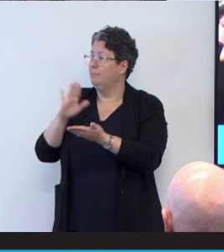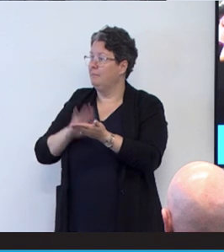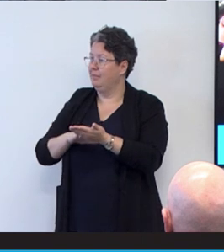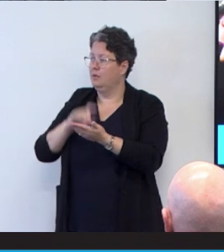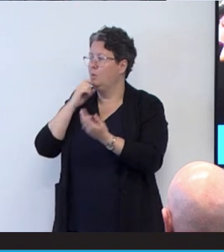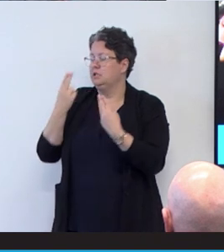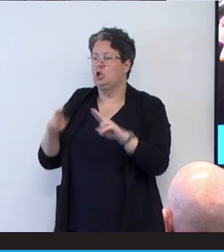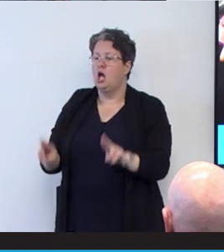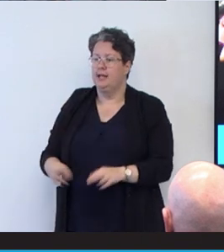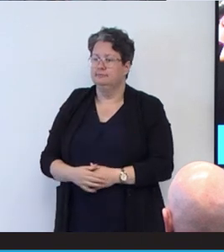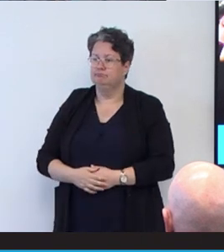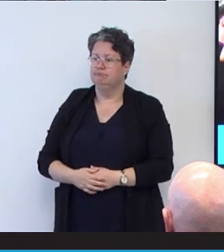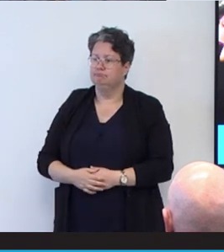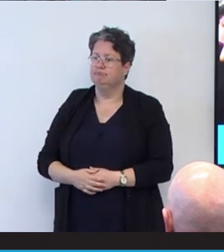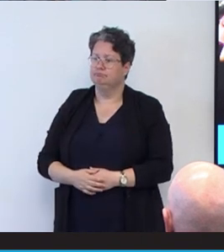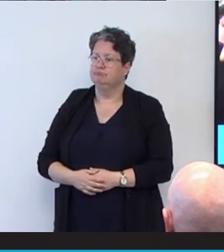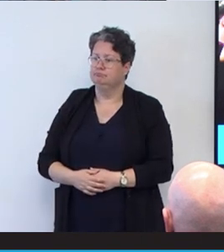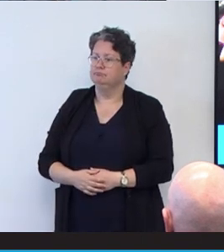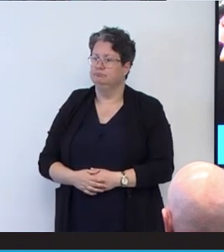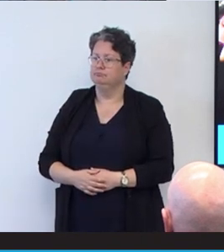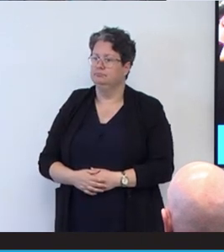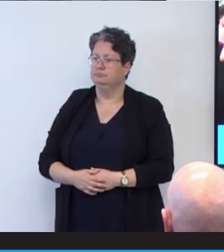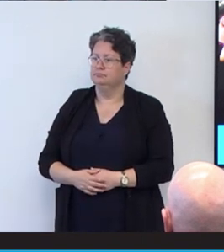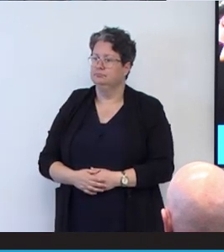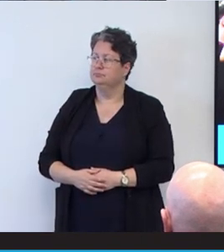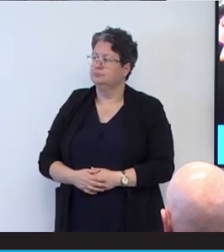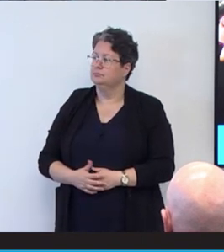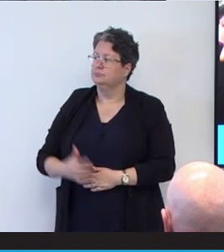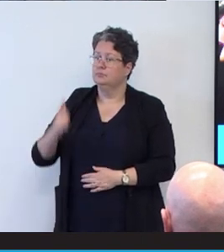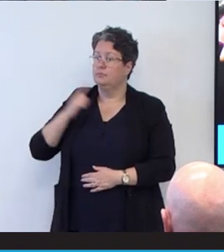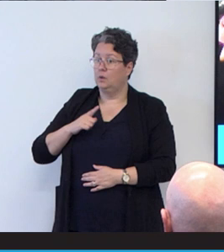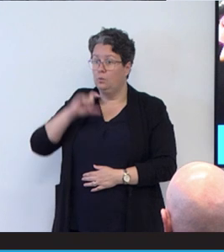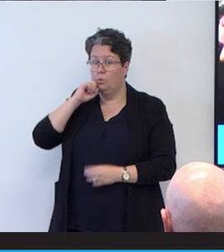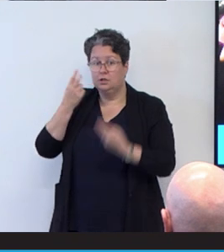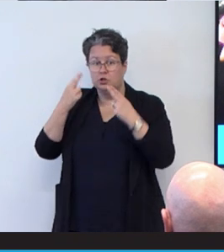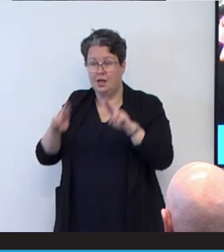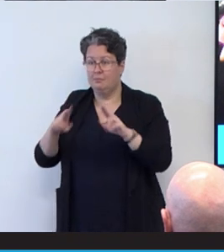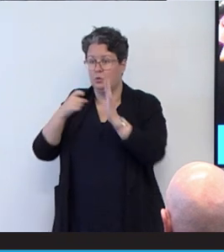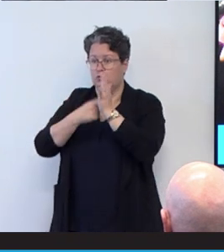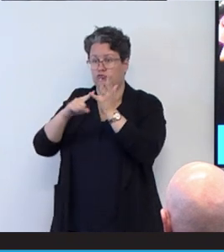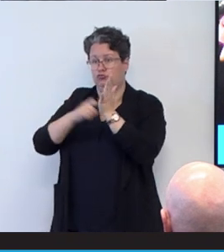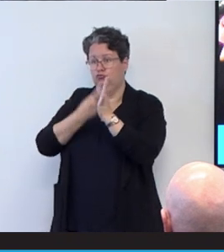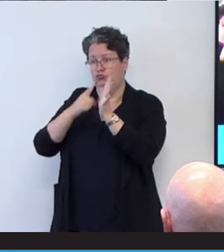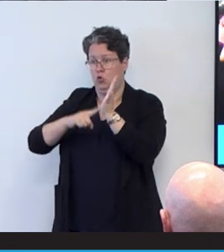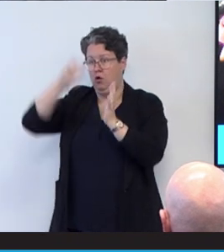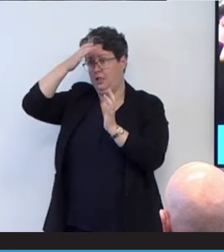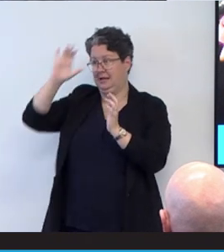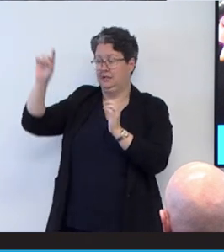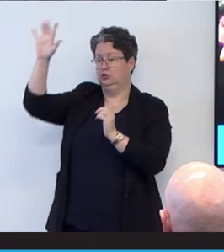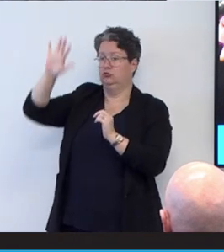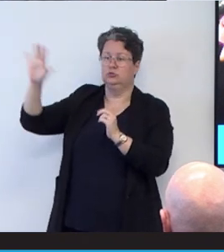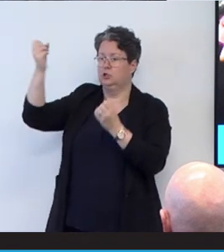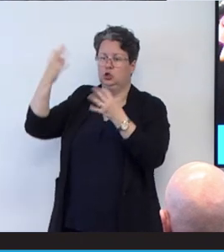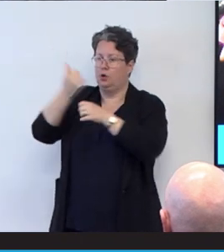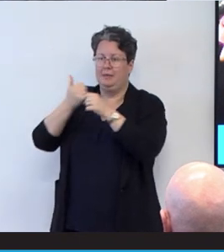dead. And that's because in the rural part of that country, there is no medical care,